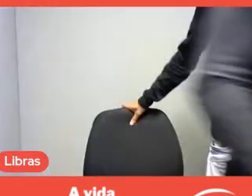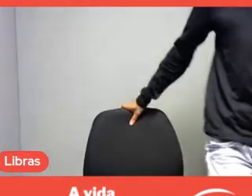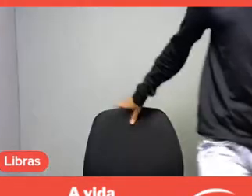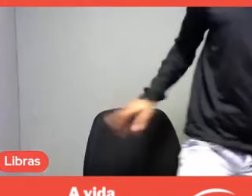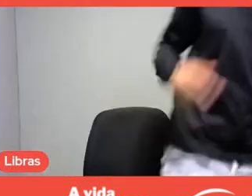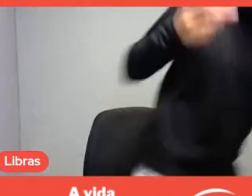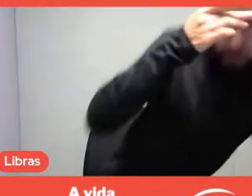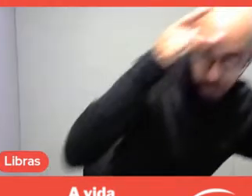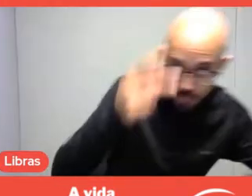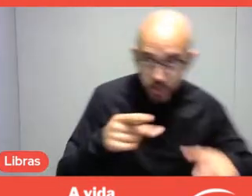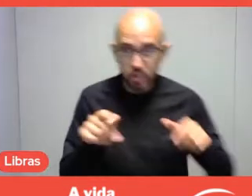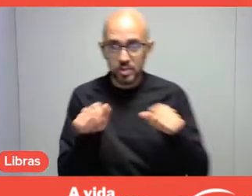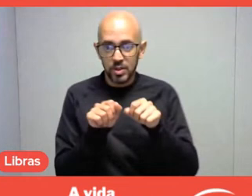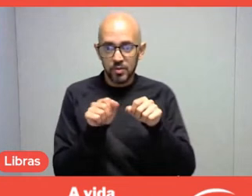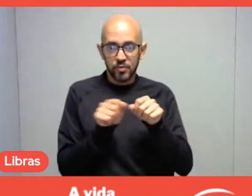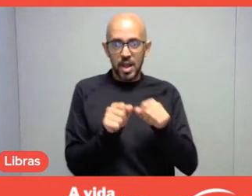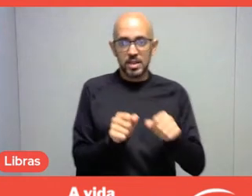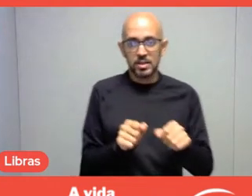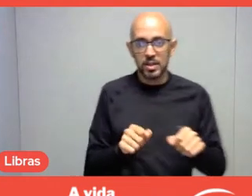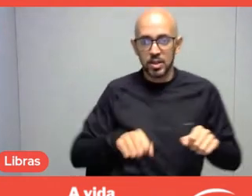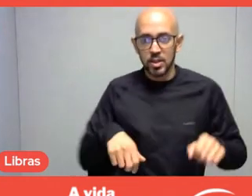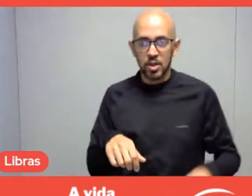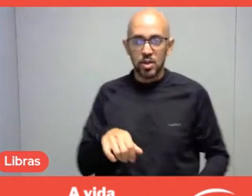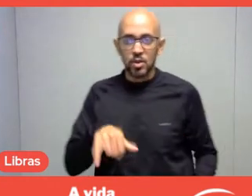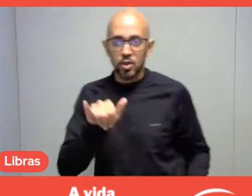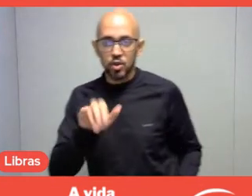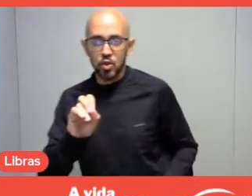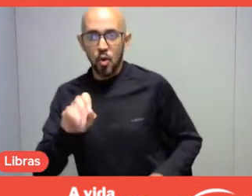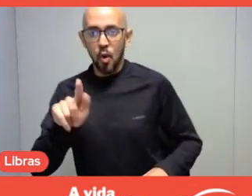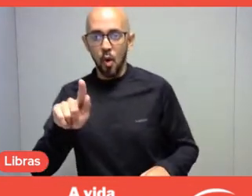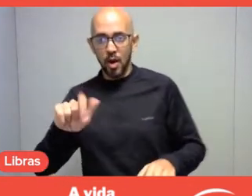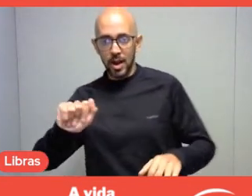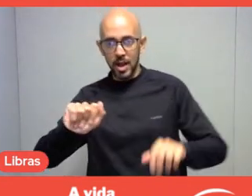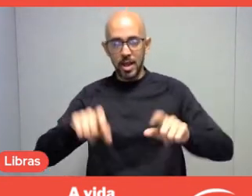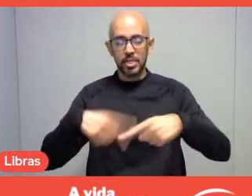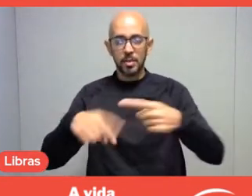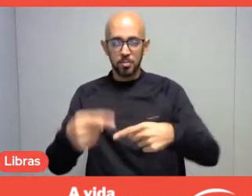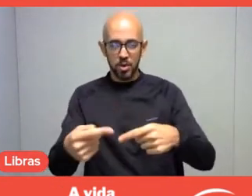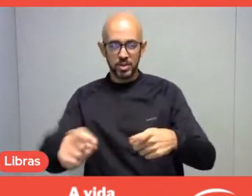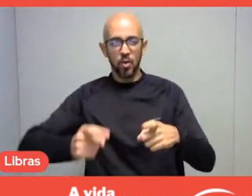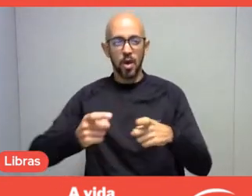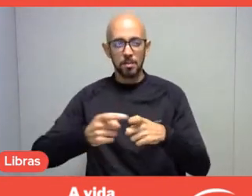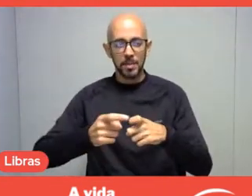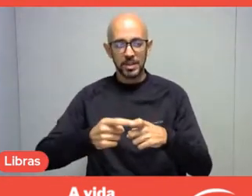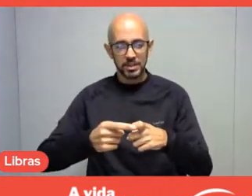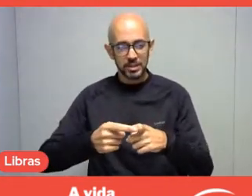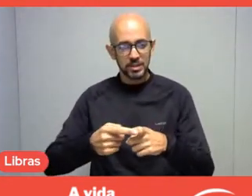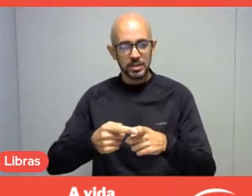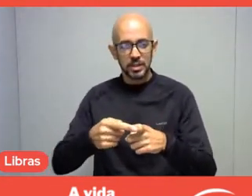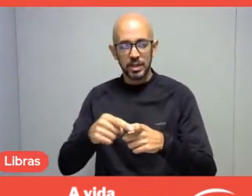and then suddenly are involved with Ayurvedic medicine, they change eating habits,